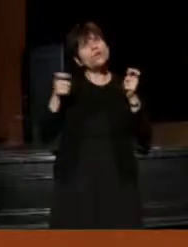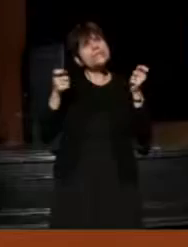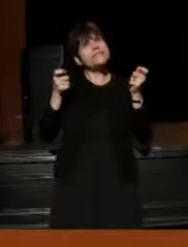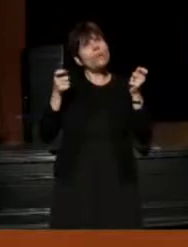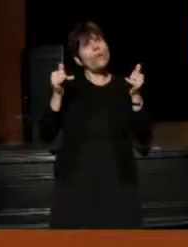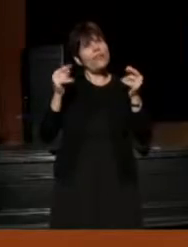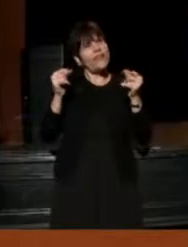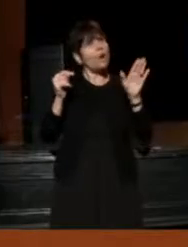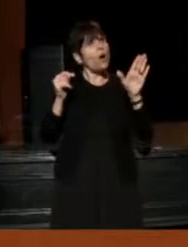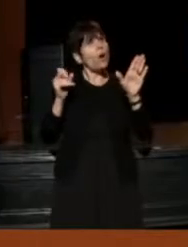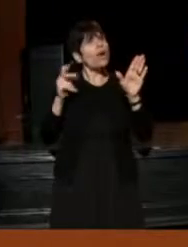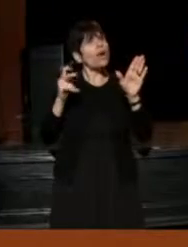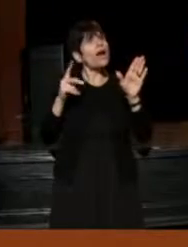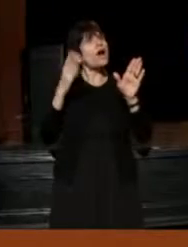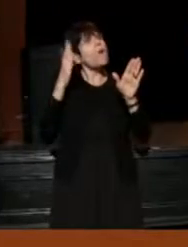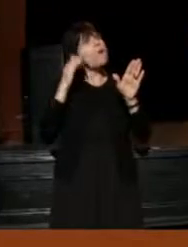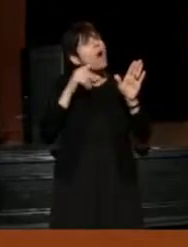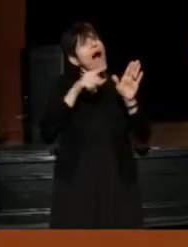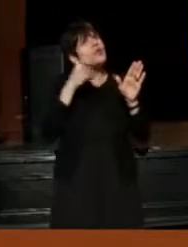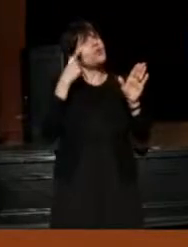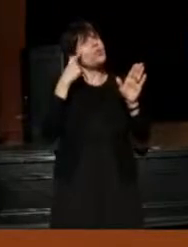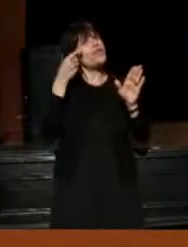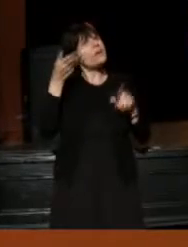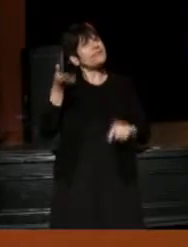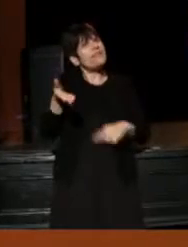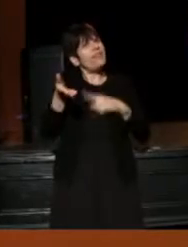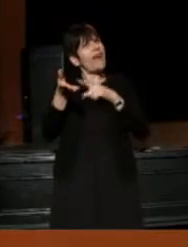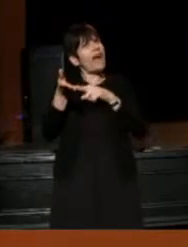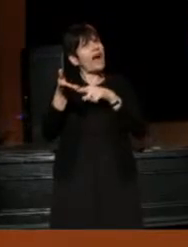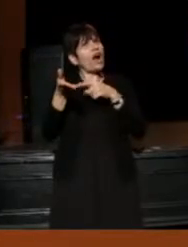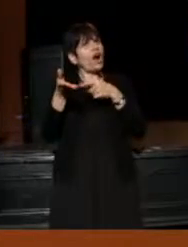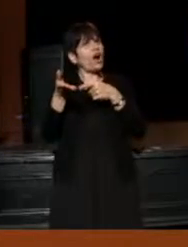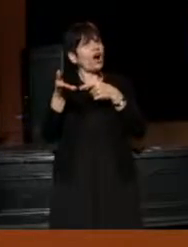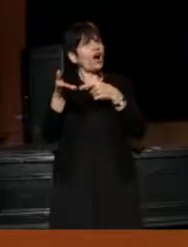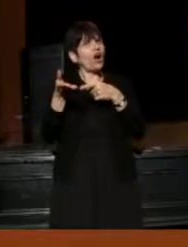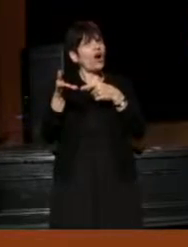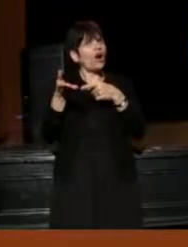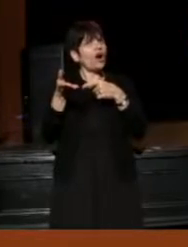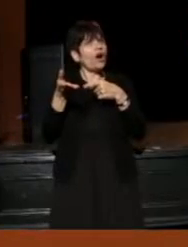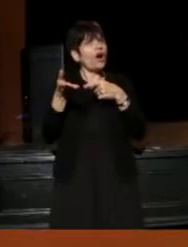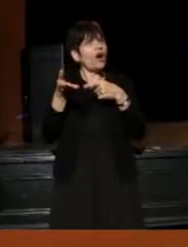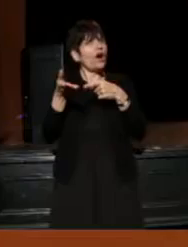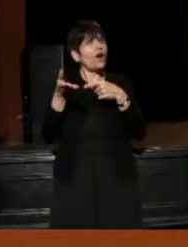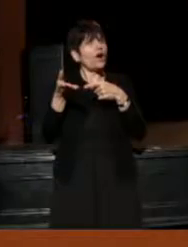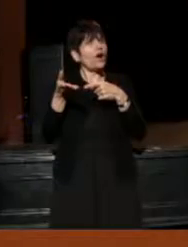"Well, OK. Why do you think it was there? These are responsible people.